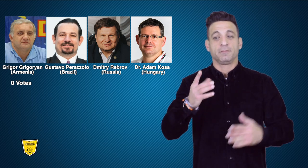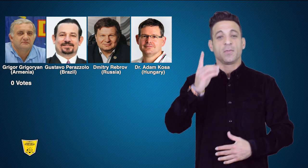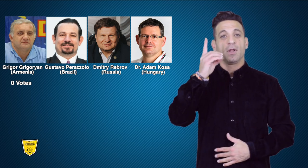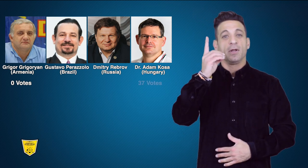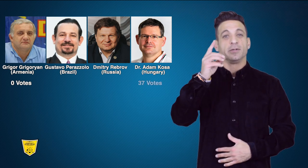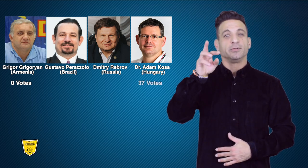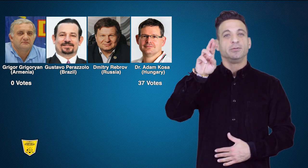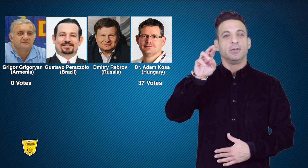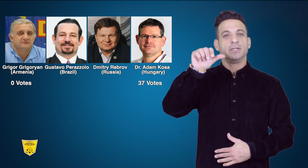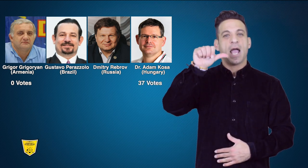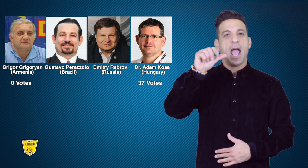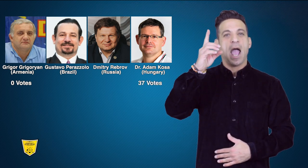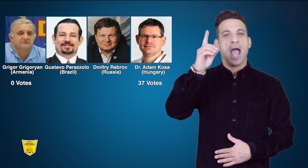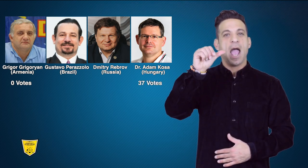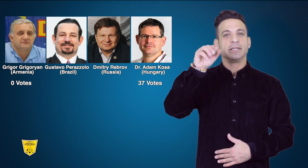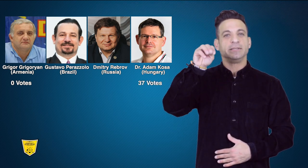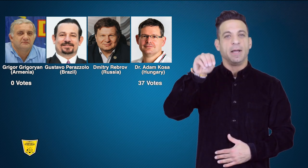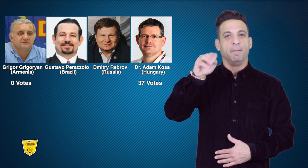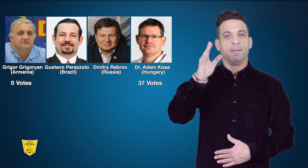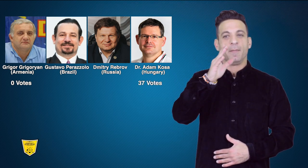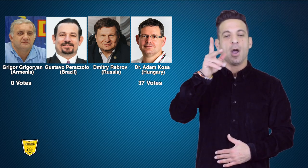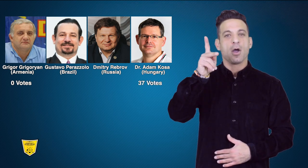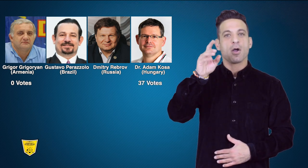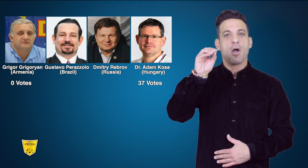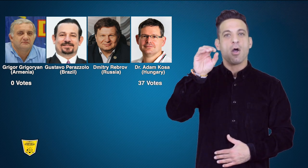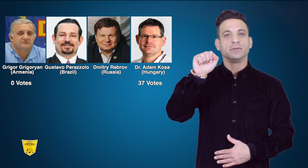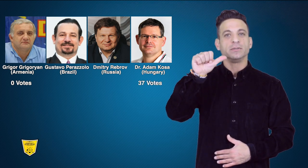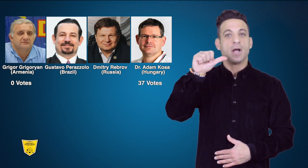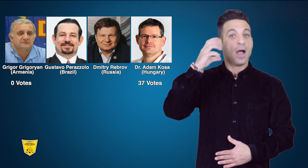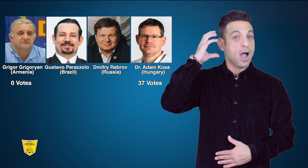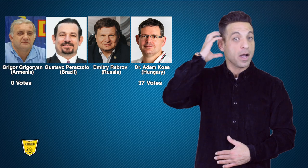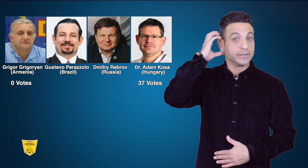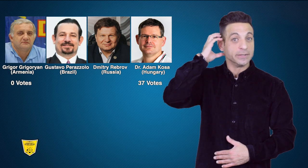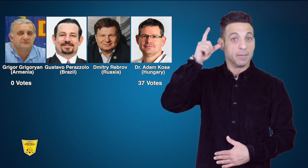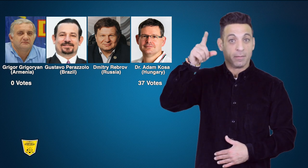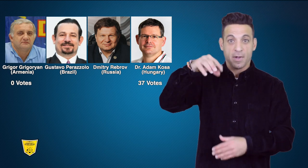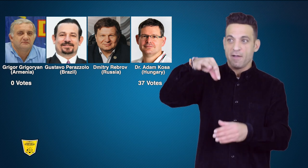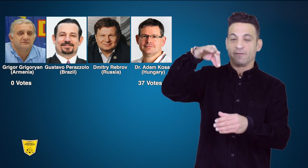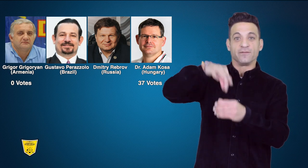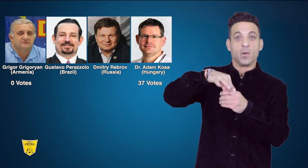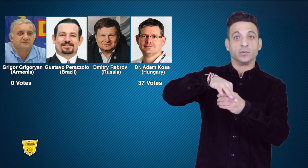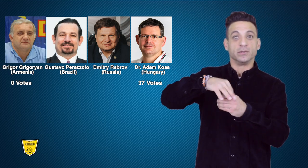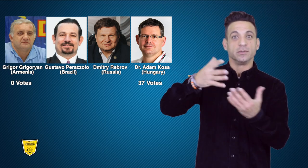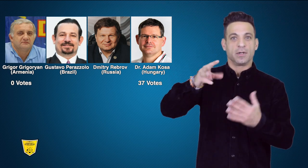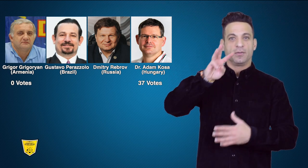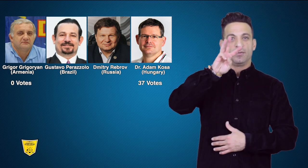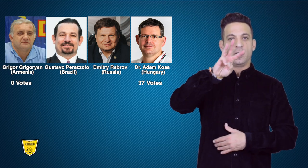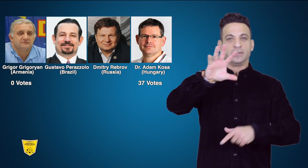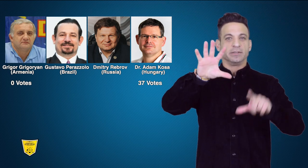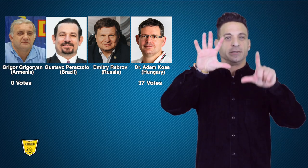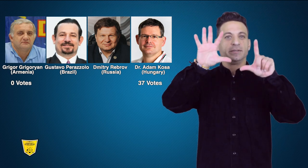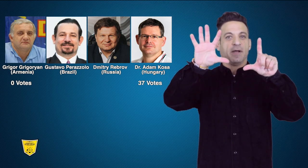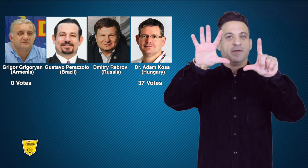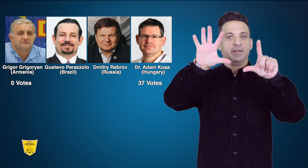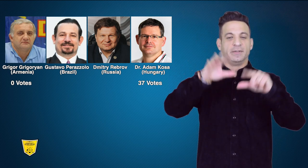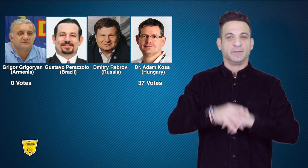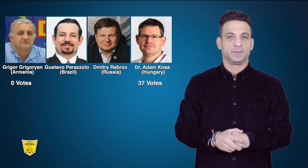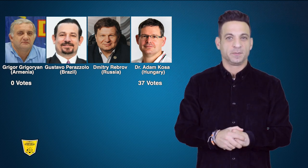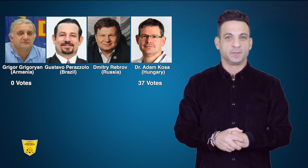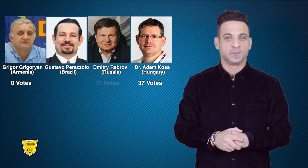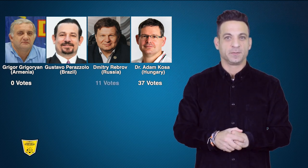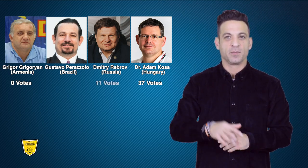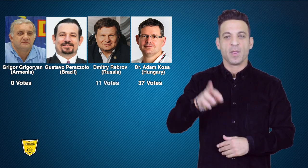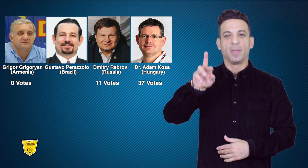Dr. Adam Kosa was elected president with 37 votes,